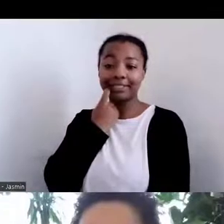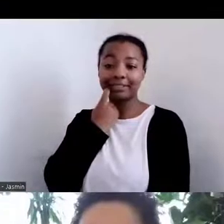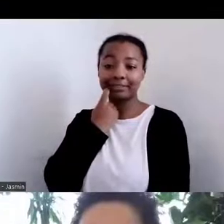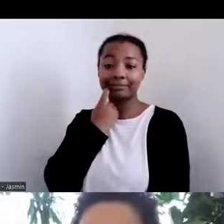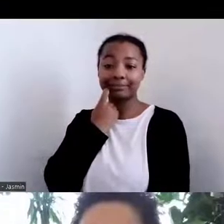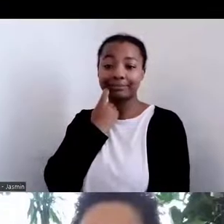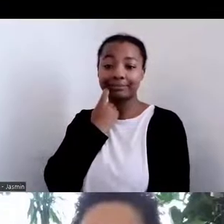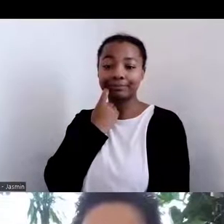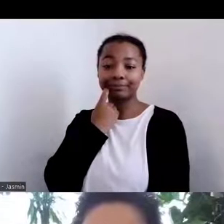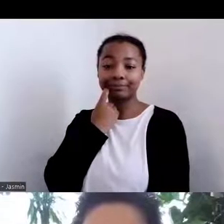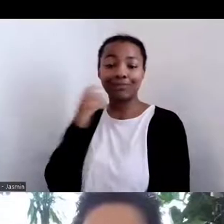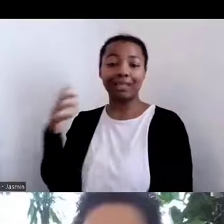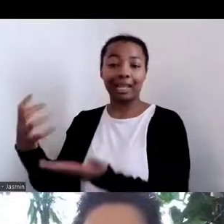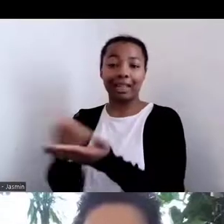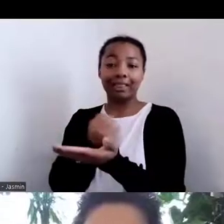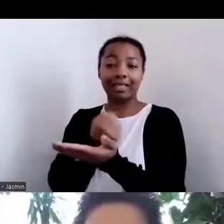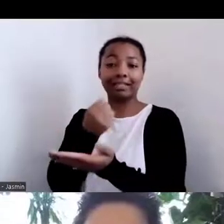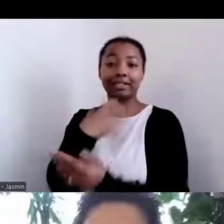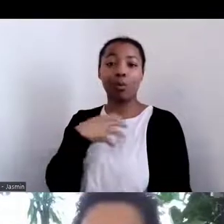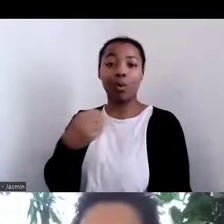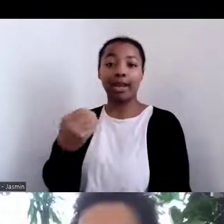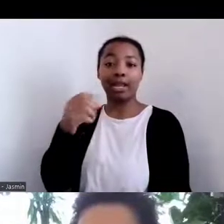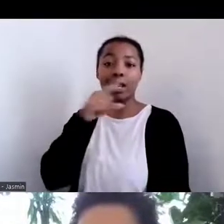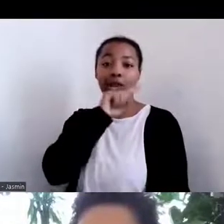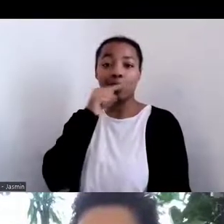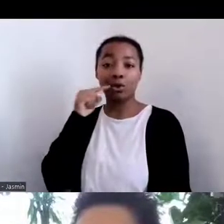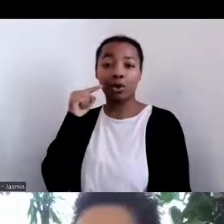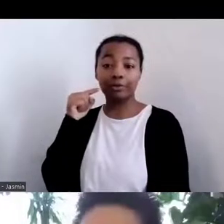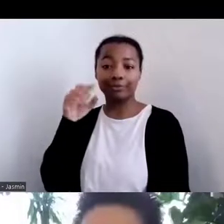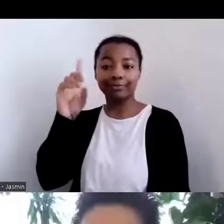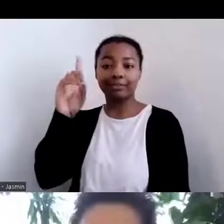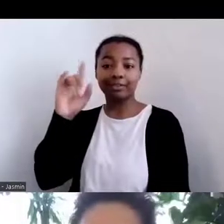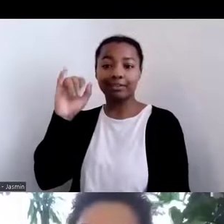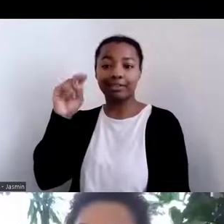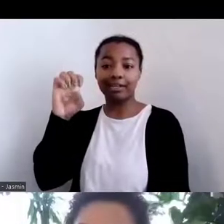of our white corn, our Diné white corn, just from last week.